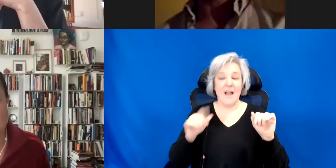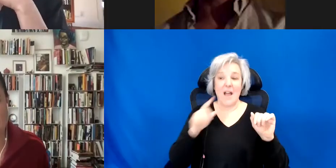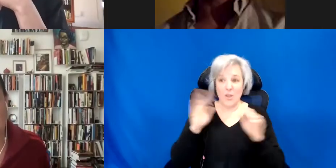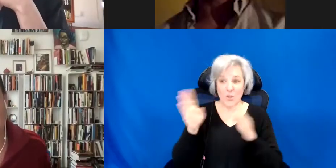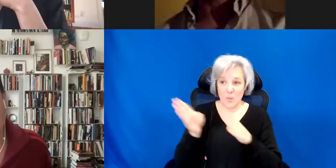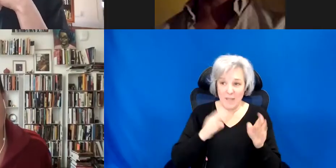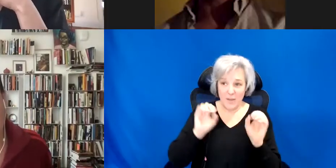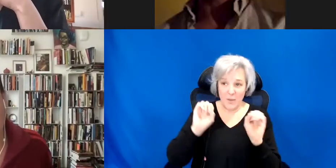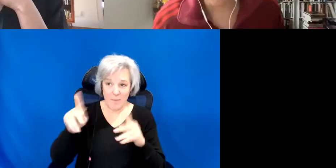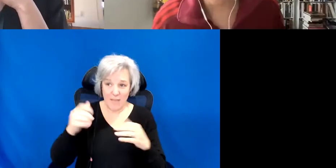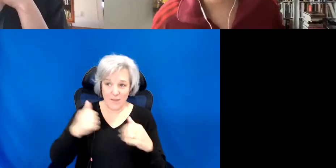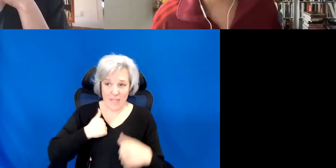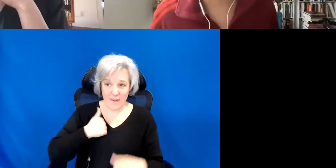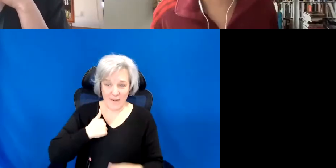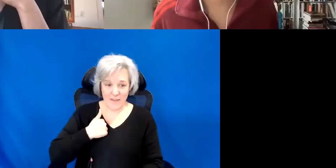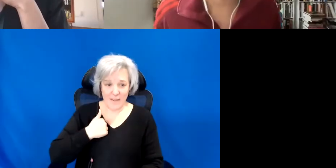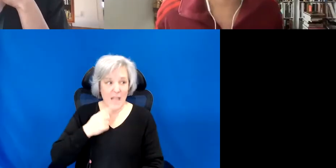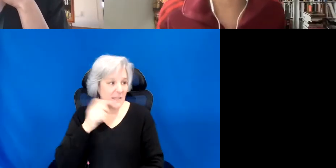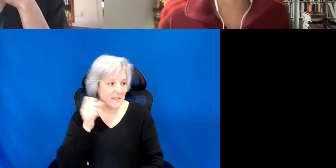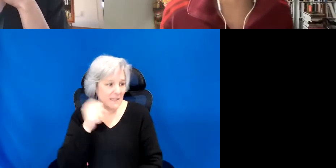Canada? I said yes, I've been here a long time and